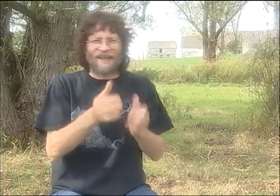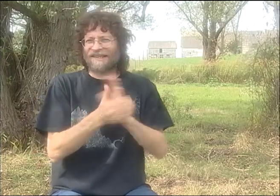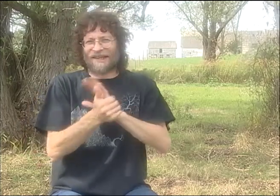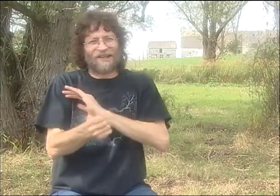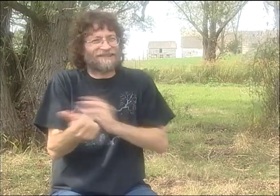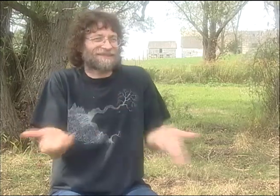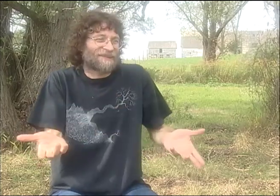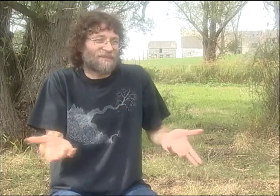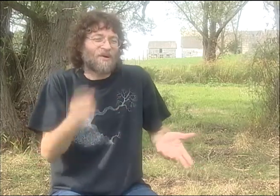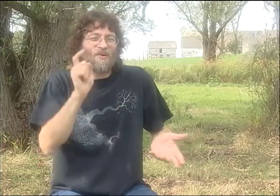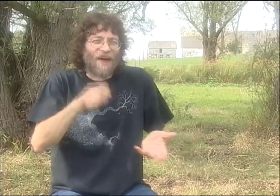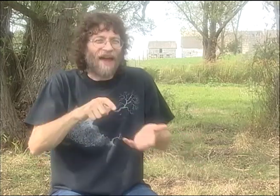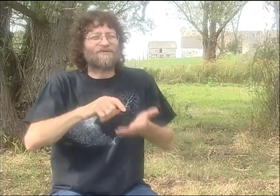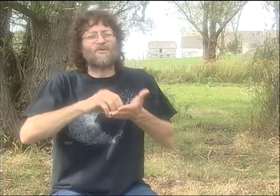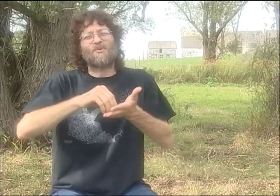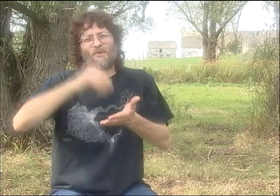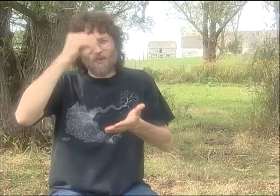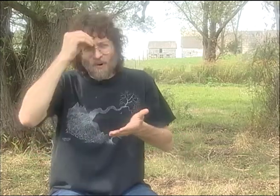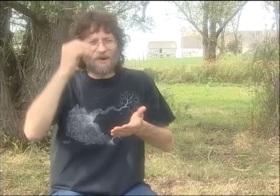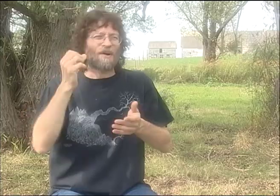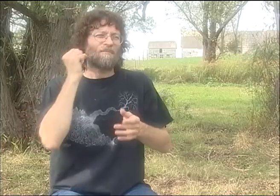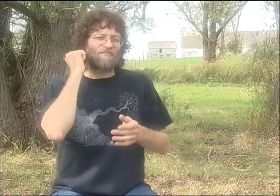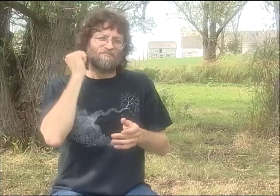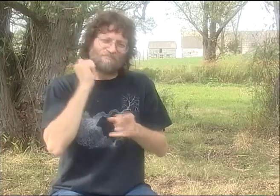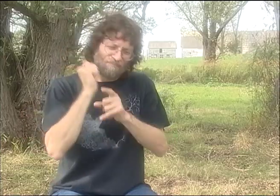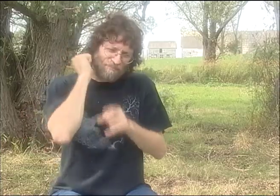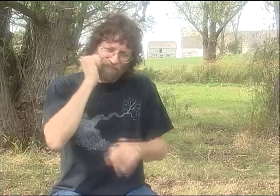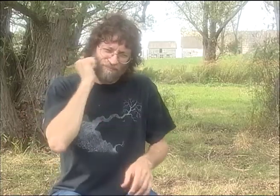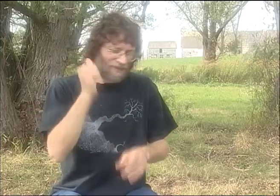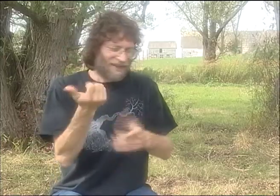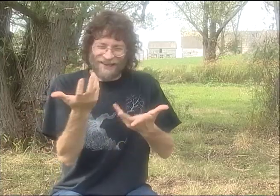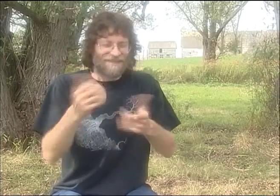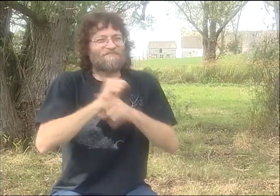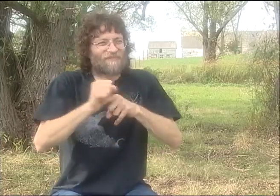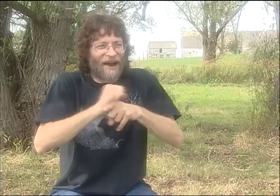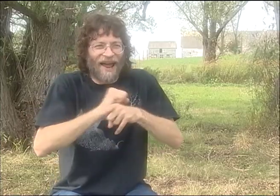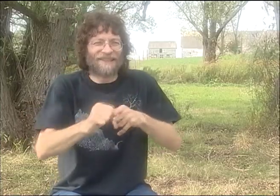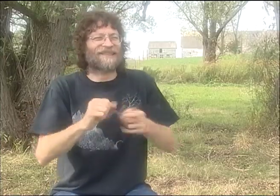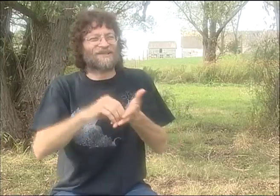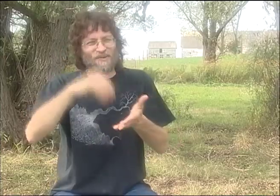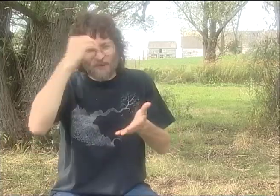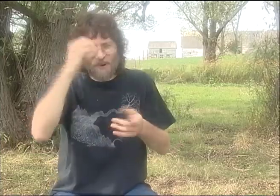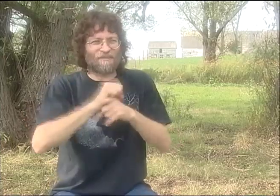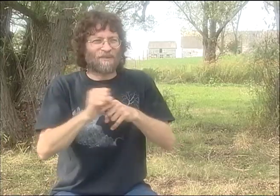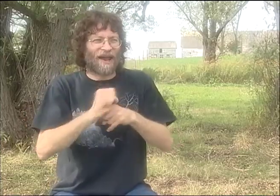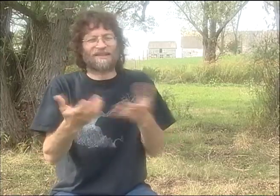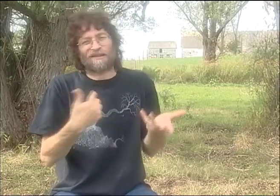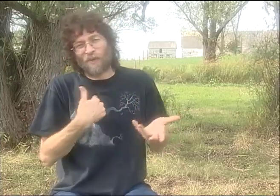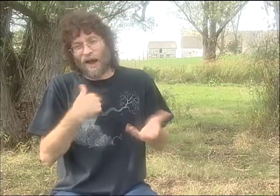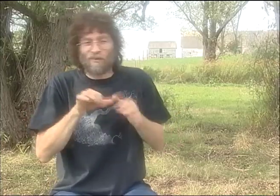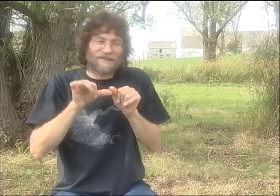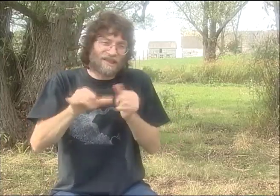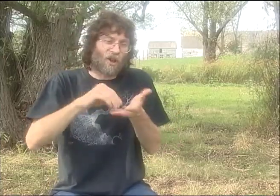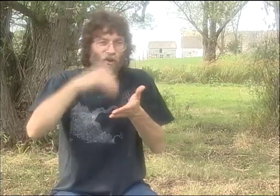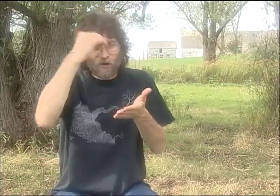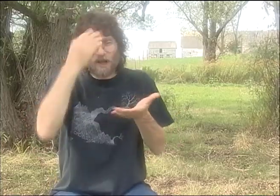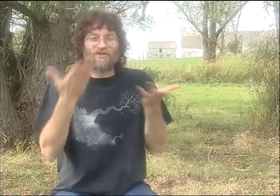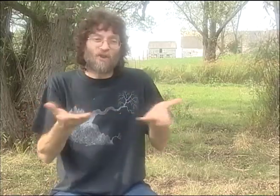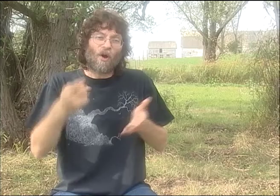IT'S MY OWN WORK, SO THAT'S HELPFUL. BUT I STILL WASN'T REALLY THAT GOOD AT IT, SO I NEEDED TO LEARN MORE.